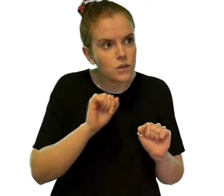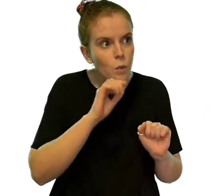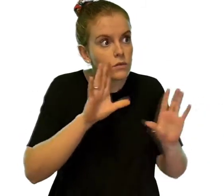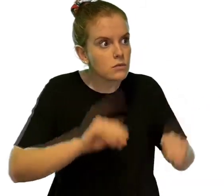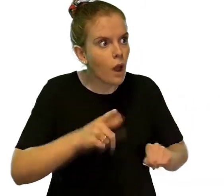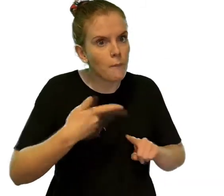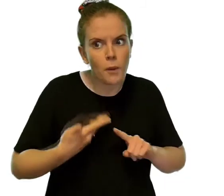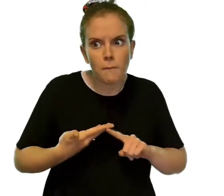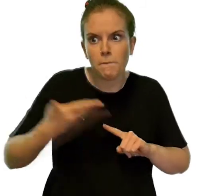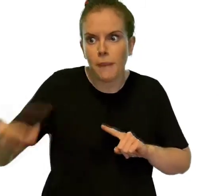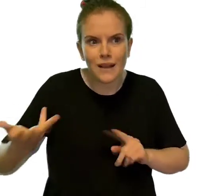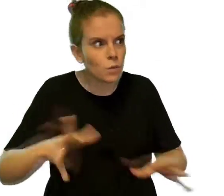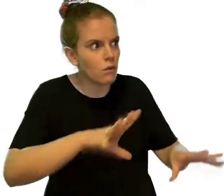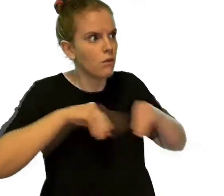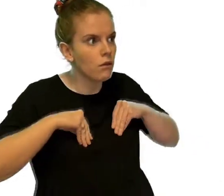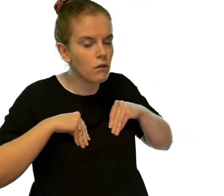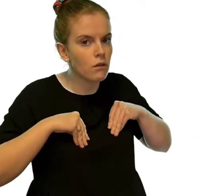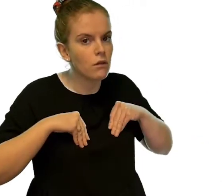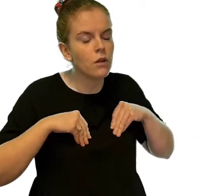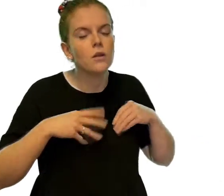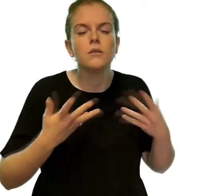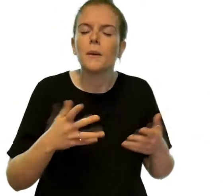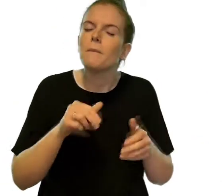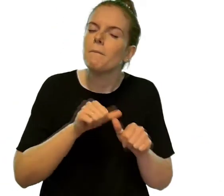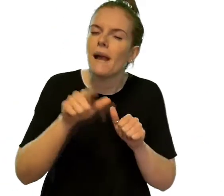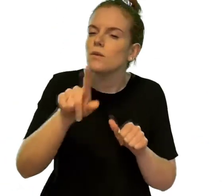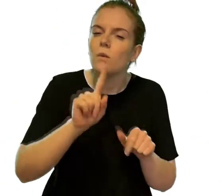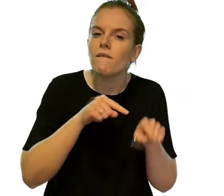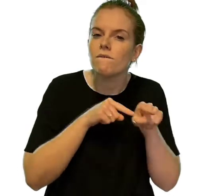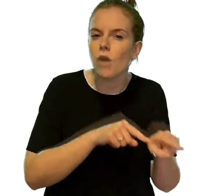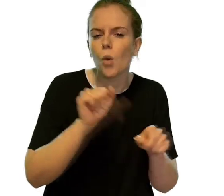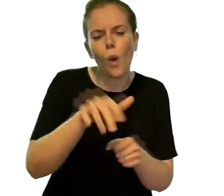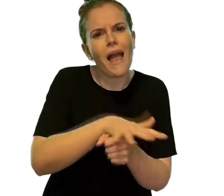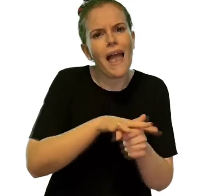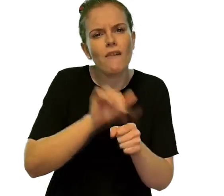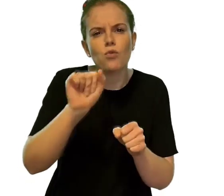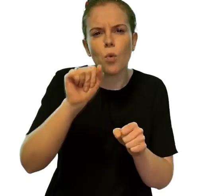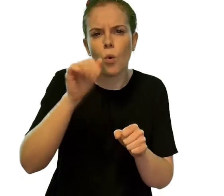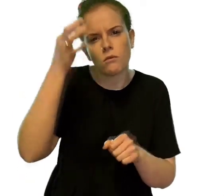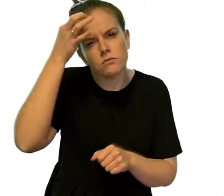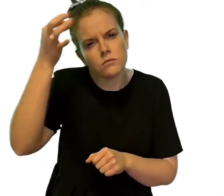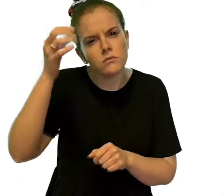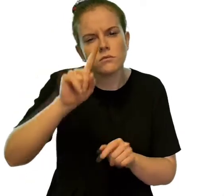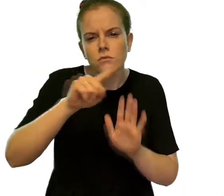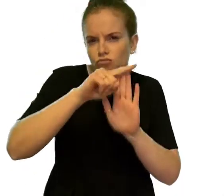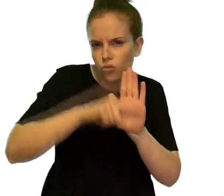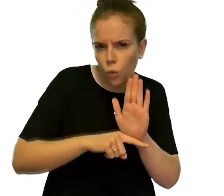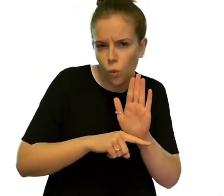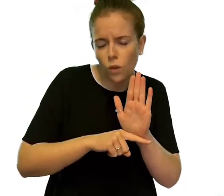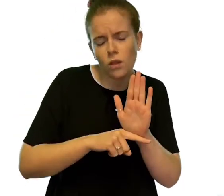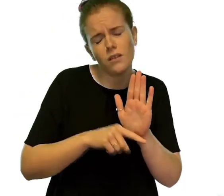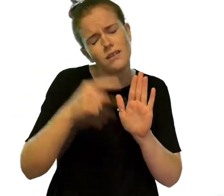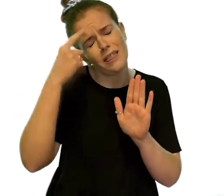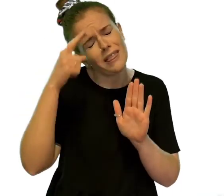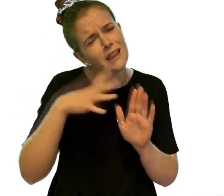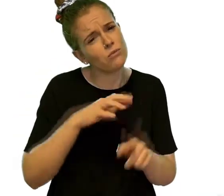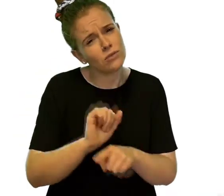You must still follow guidance for your local area. Protect yourself, your family, friends and colleagues